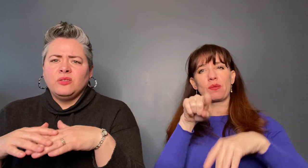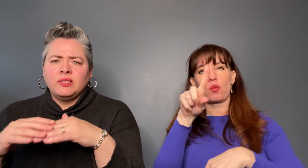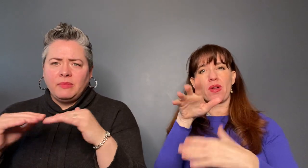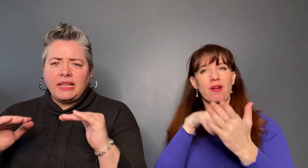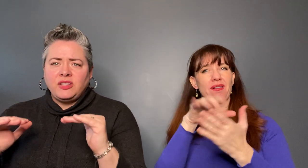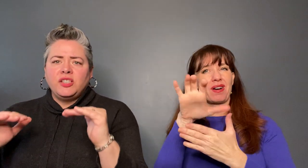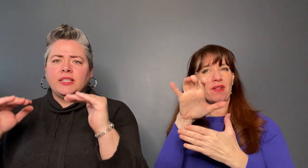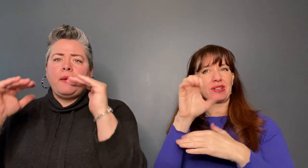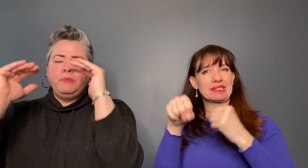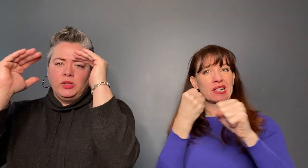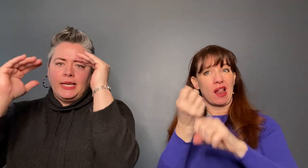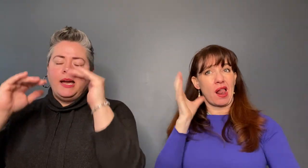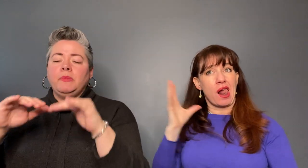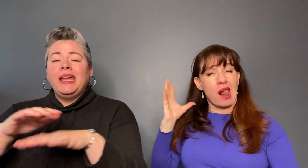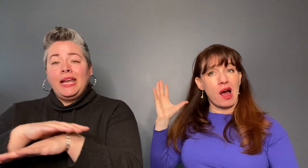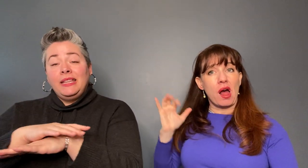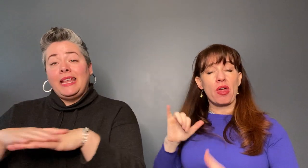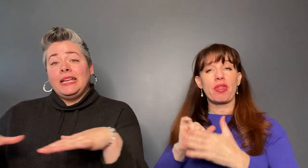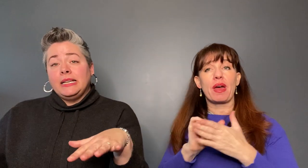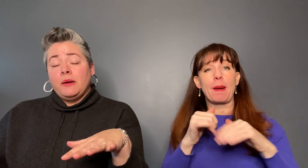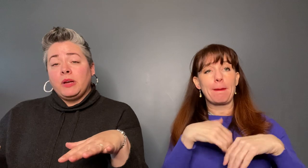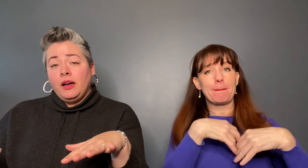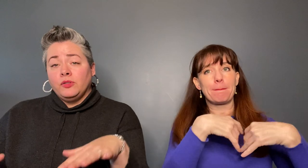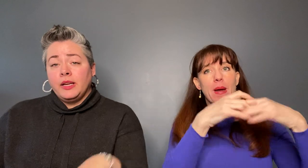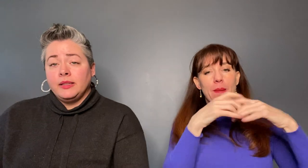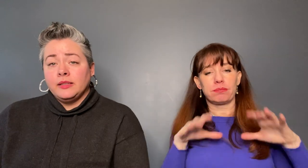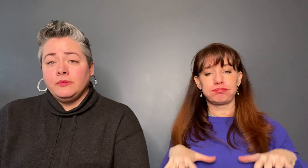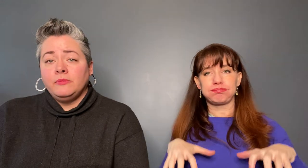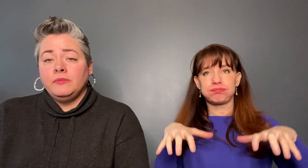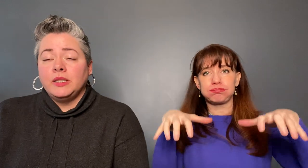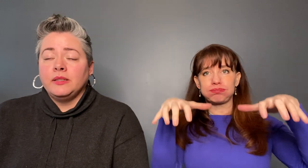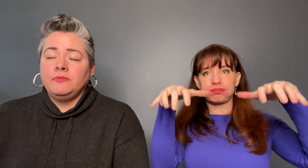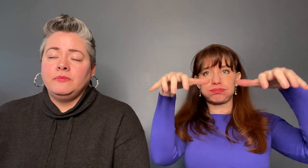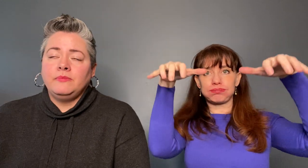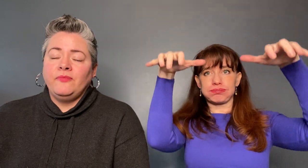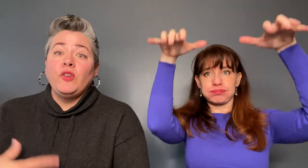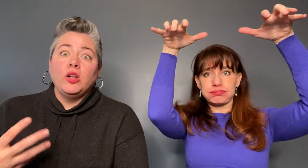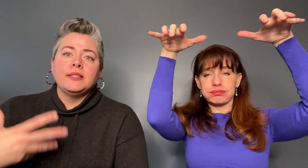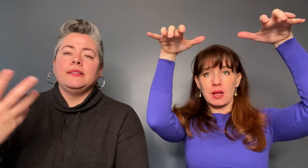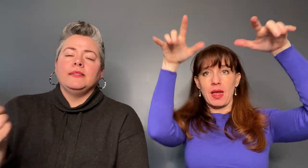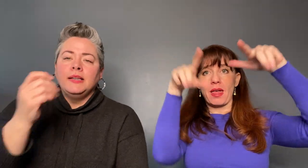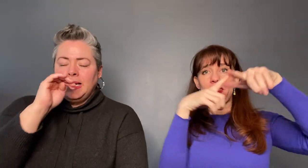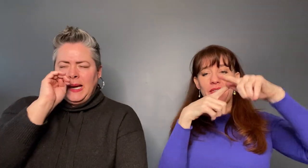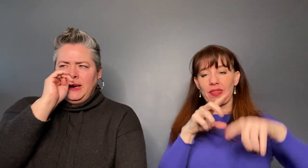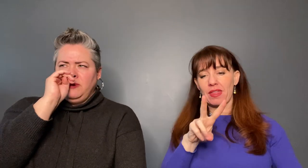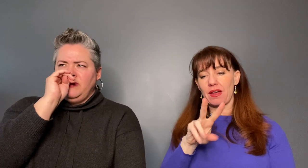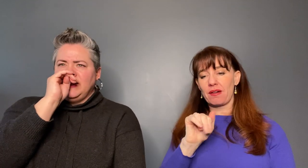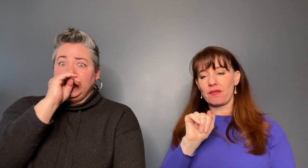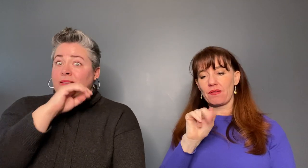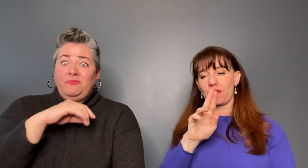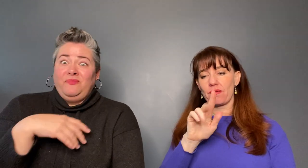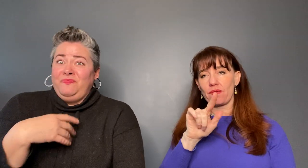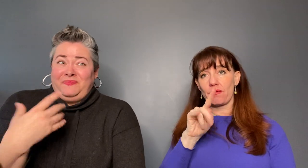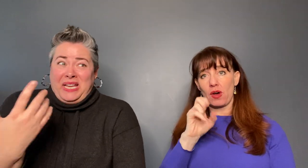something like that, they just kept building up and then they ended up covering the vaults and town below.